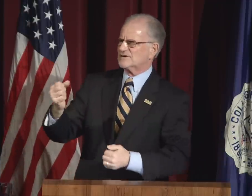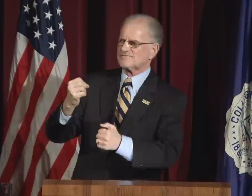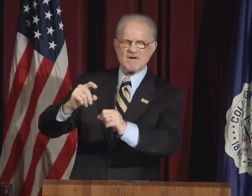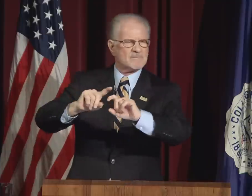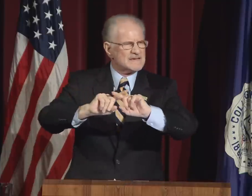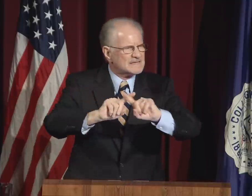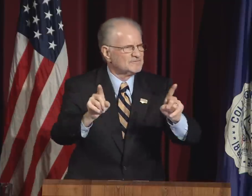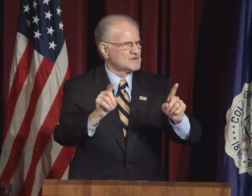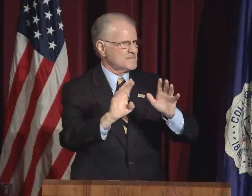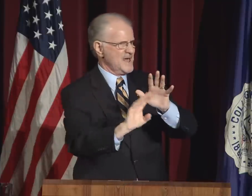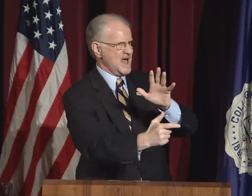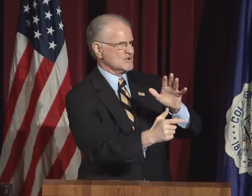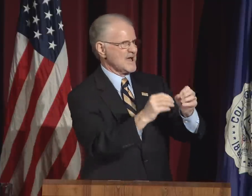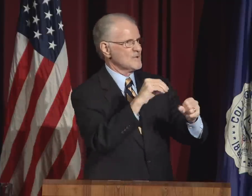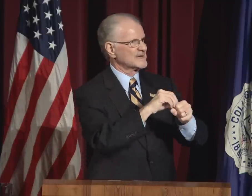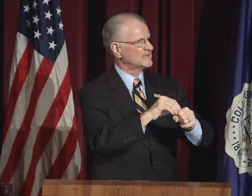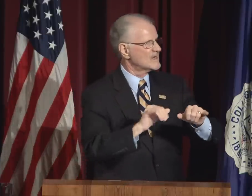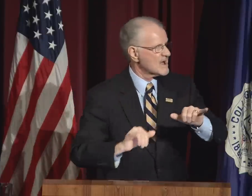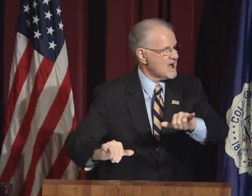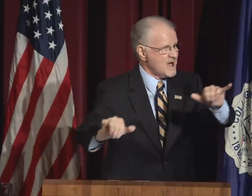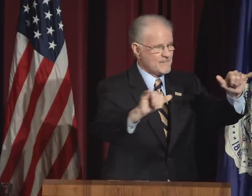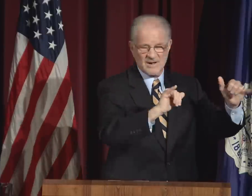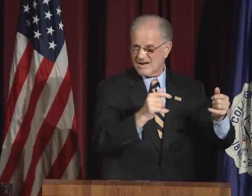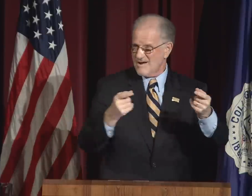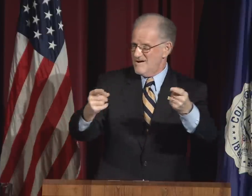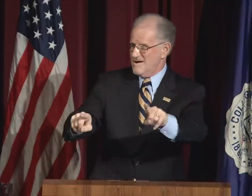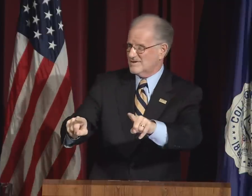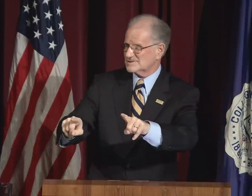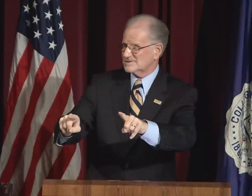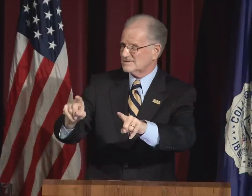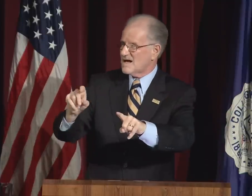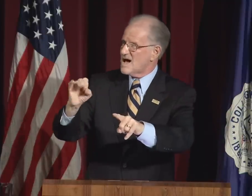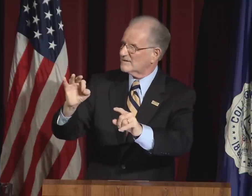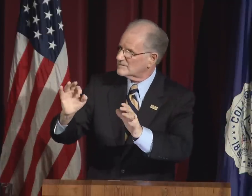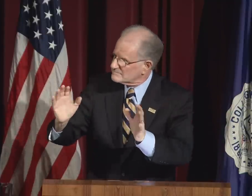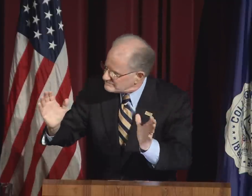embrace others from different backgrounds